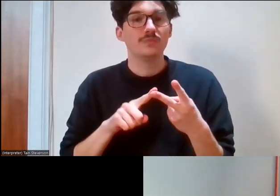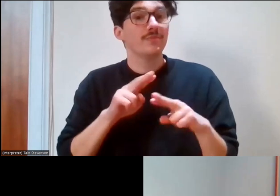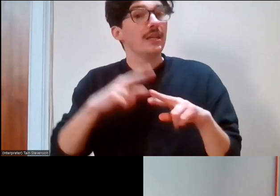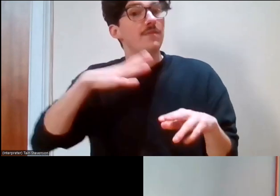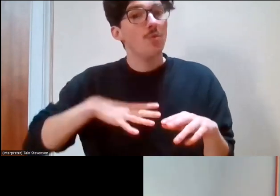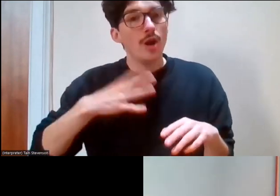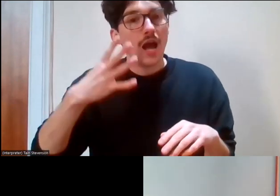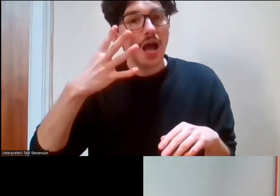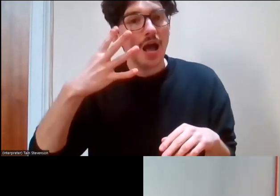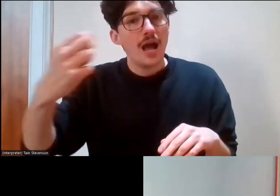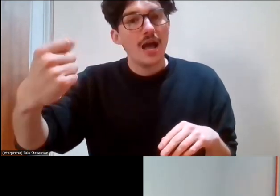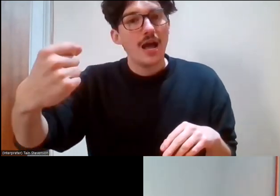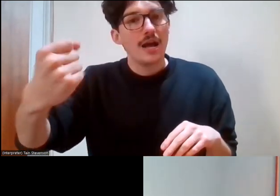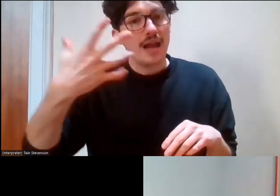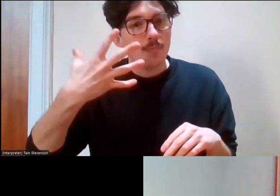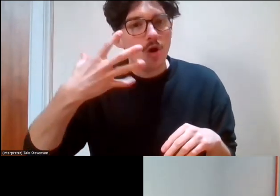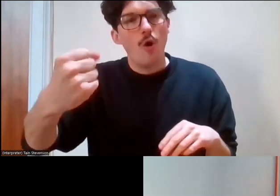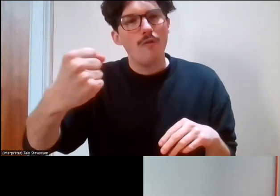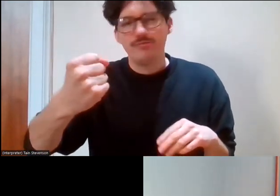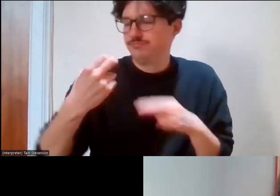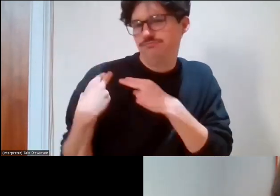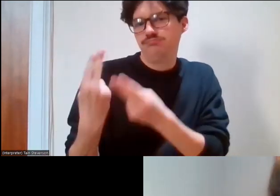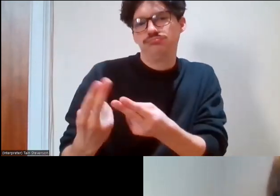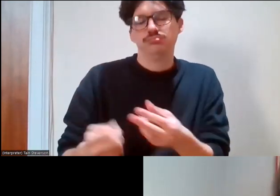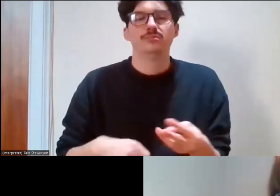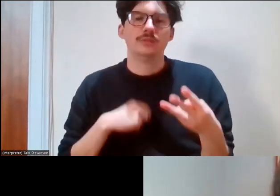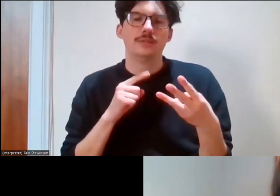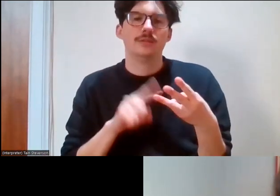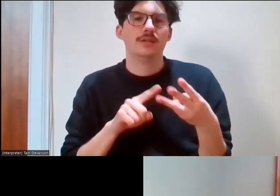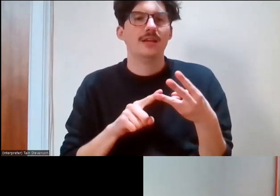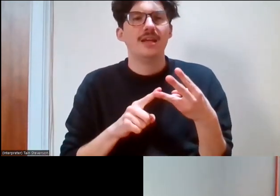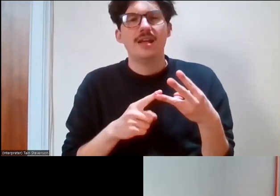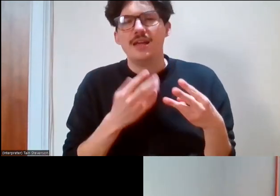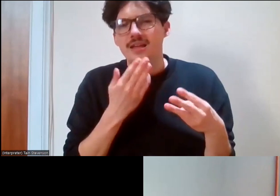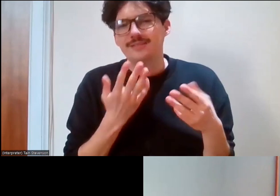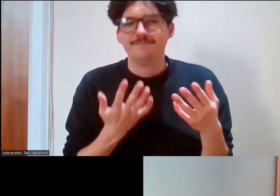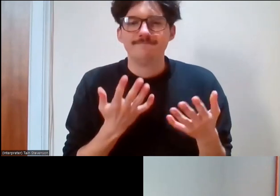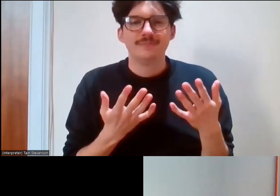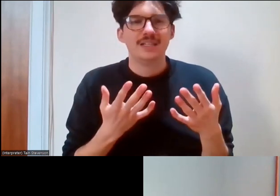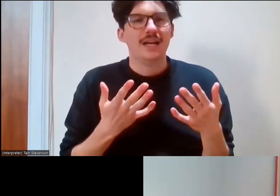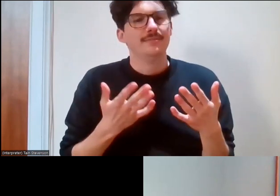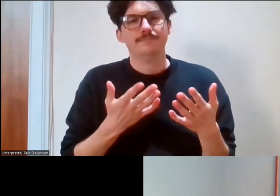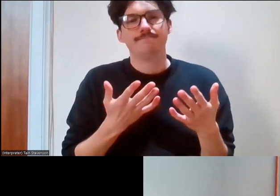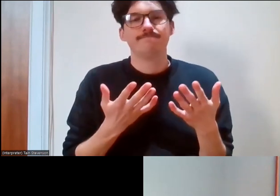off as per your preference. And do enable us to be slightly more dialogue-y, so use the chat